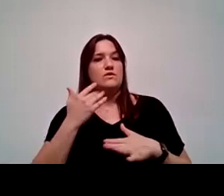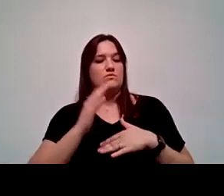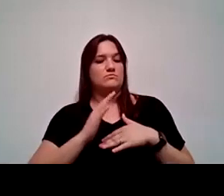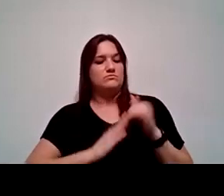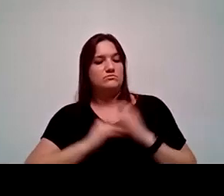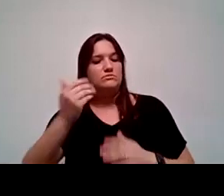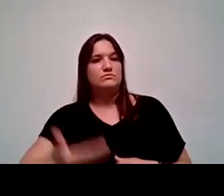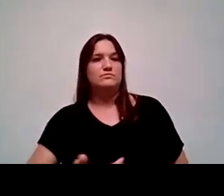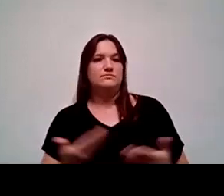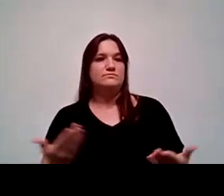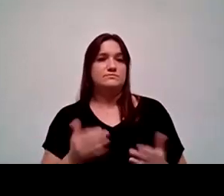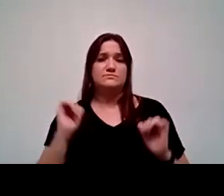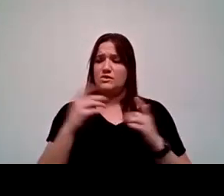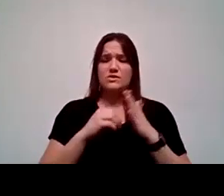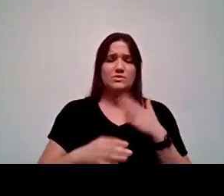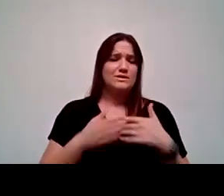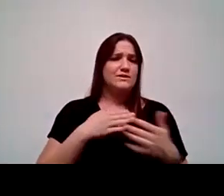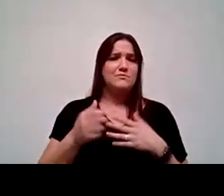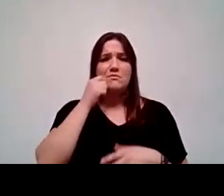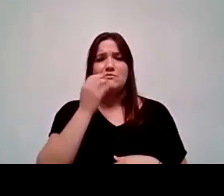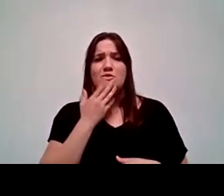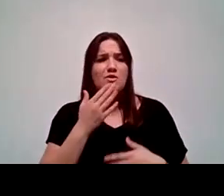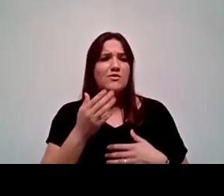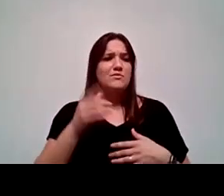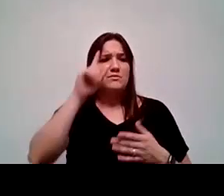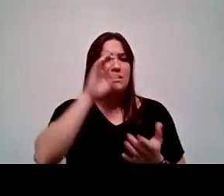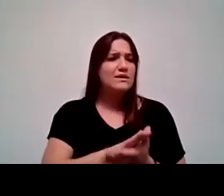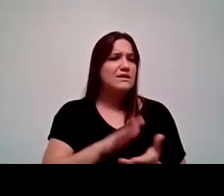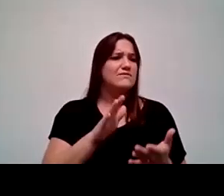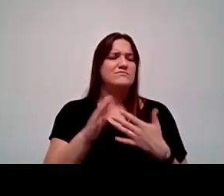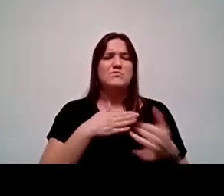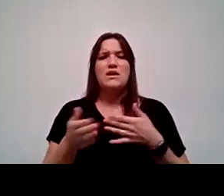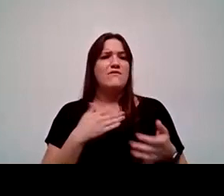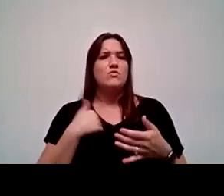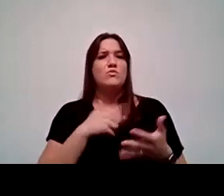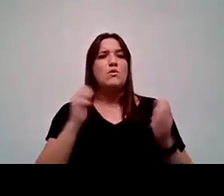All of our students, regardless of race, ethnicity, beliefs, anything, you know, we want to make sure that this is